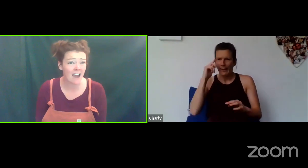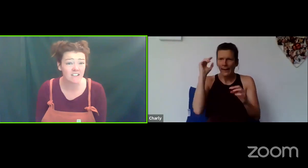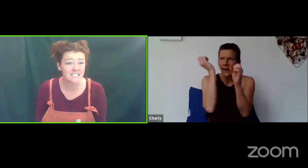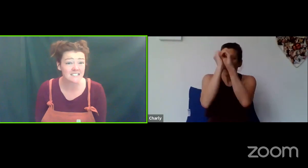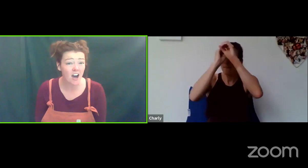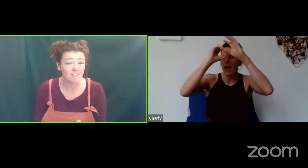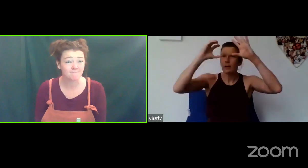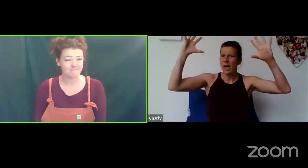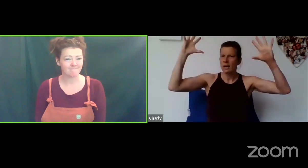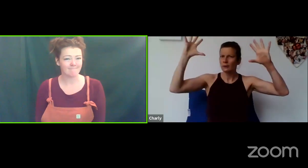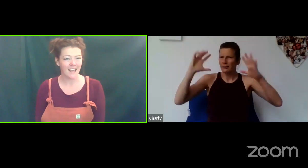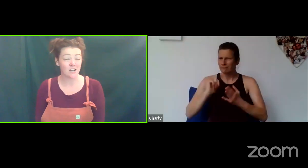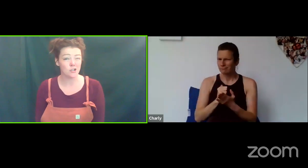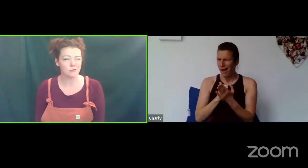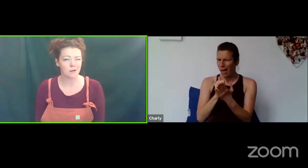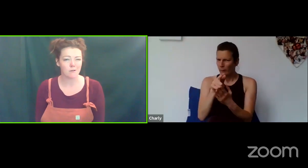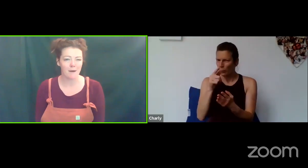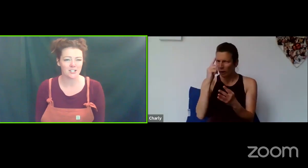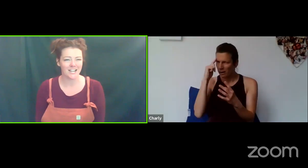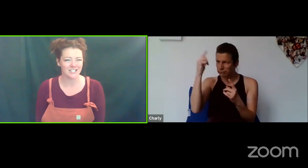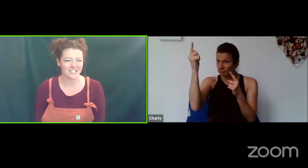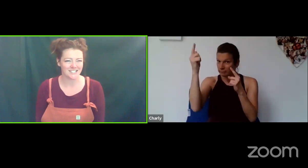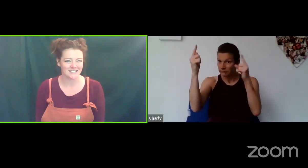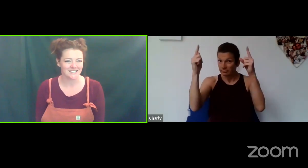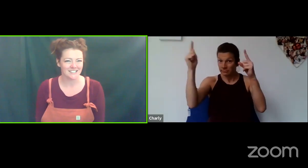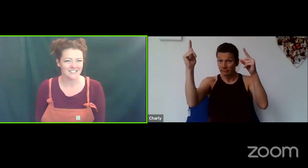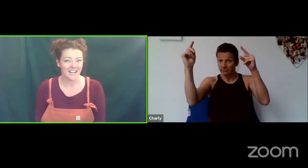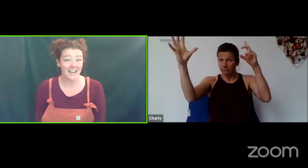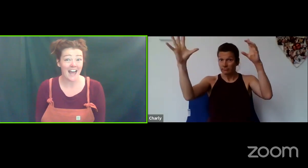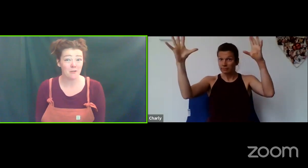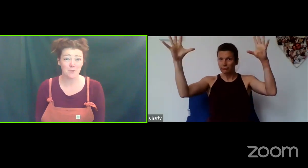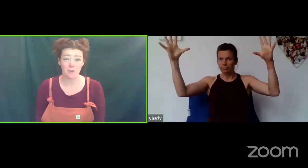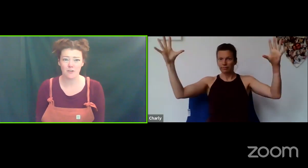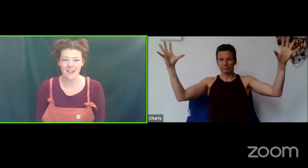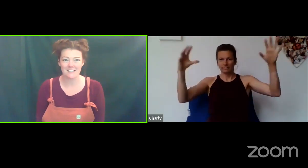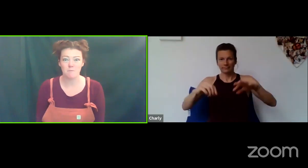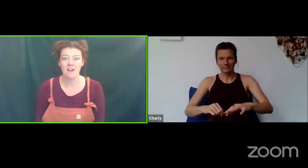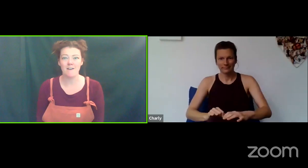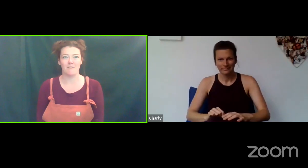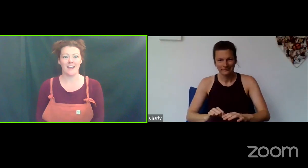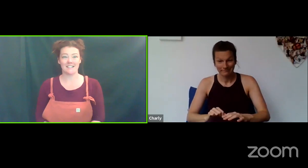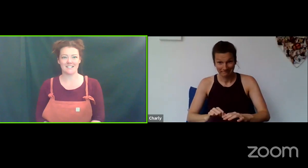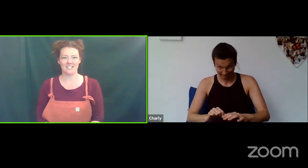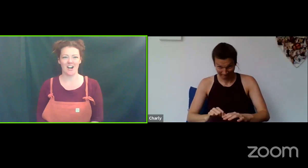characters are, and use our imagination and help you create some lovely exciting ideas.